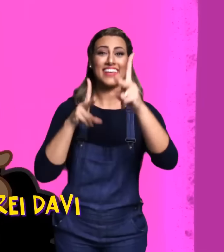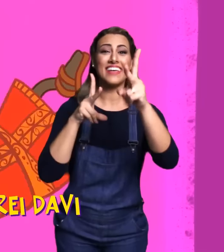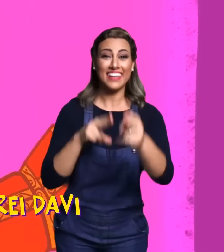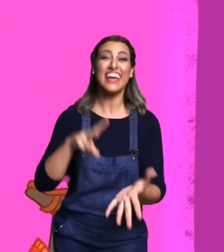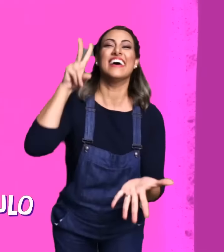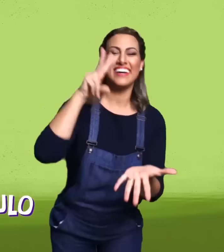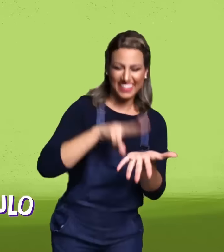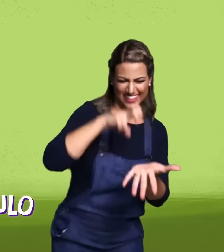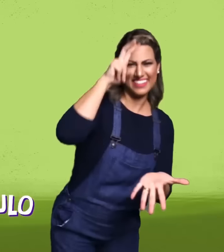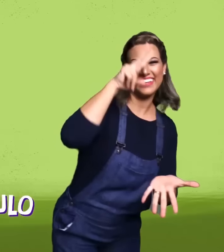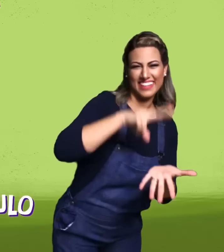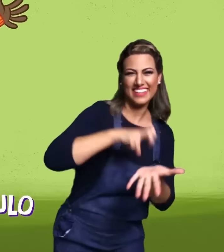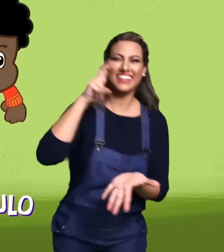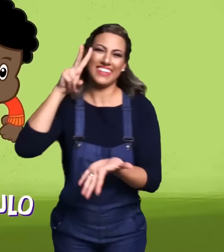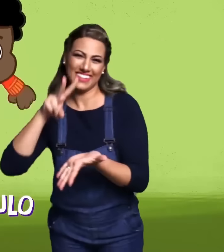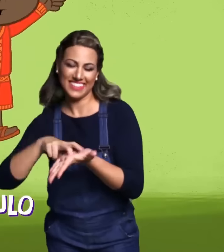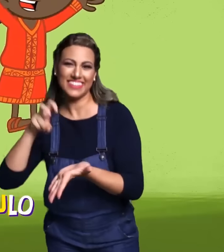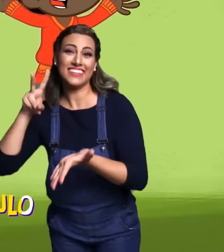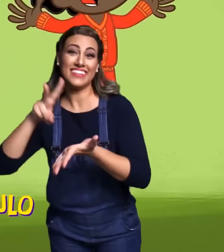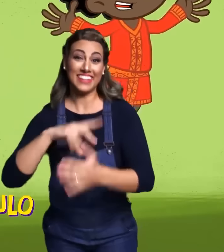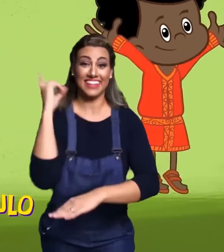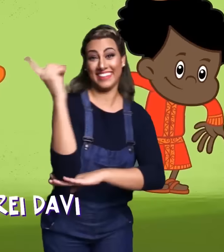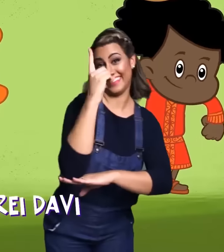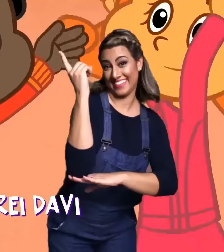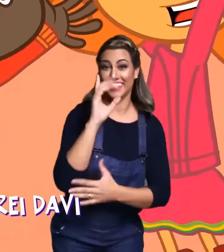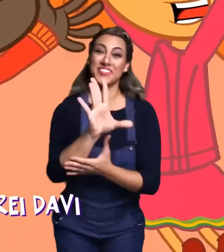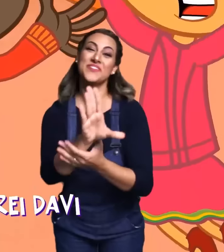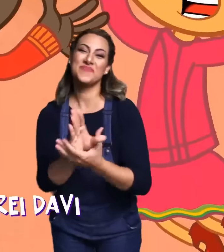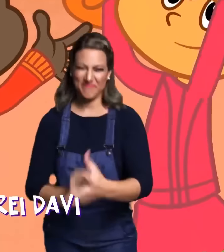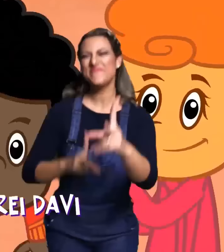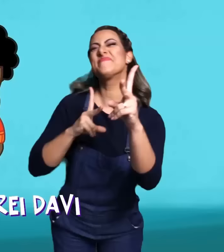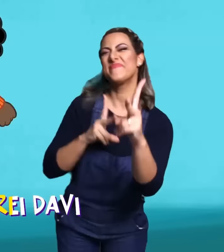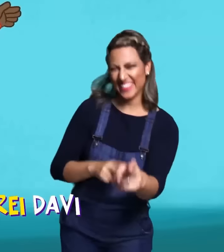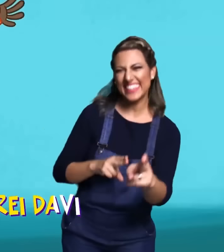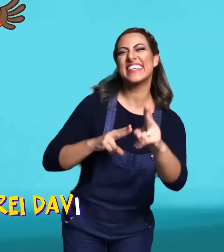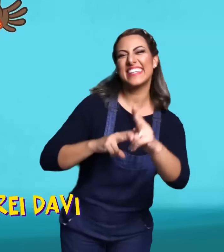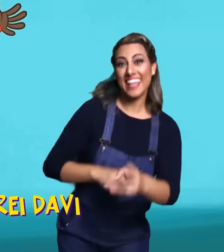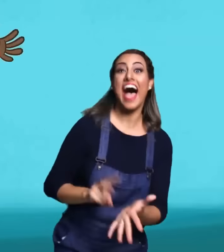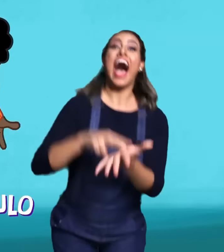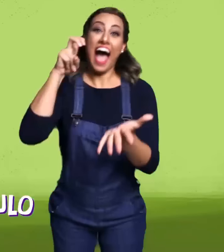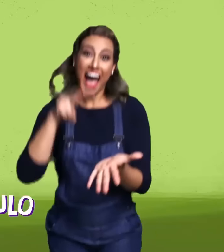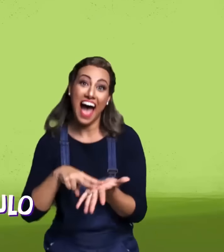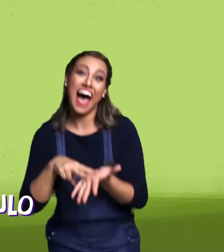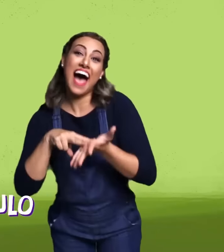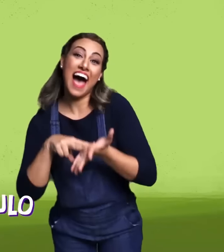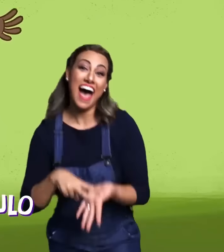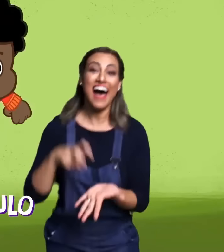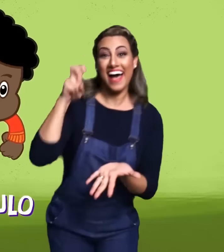, I JUMP I